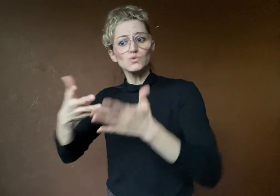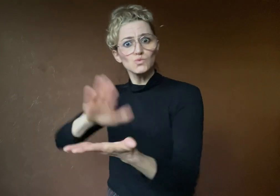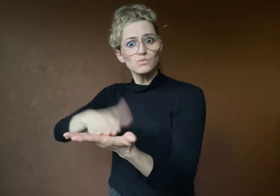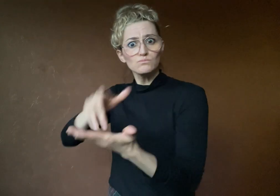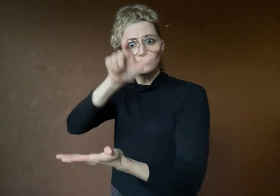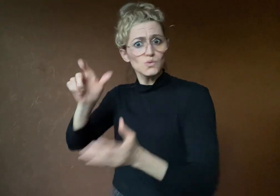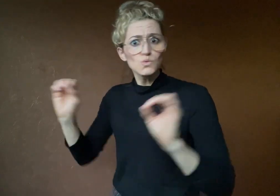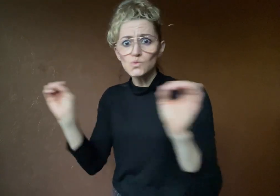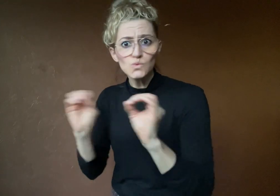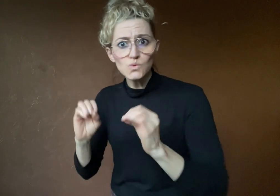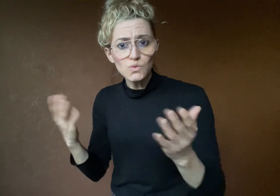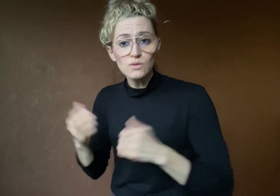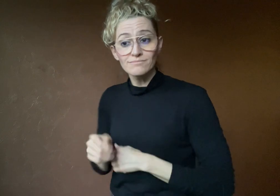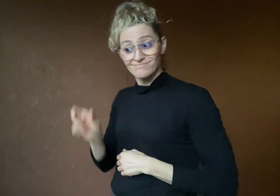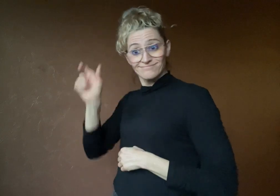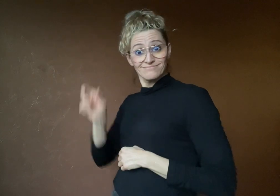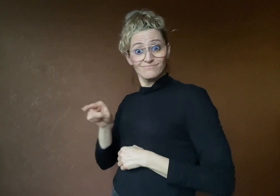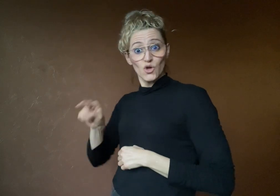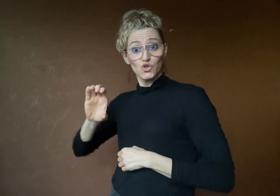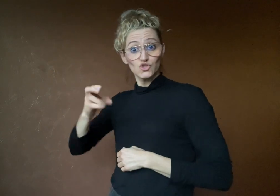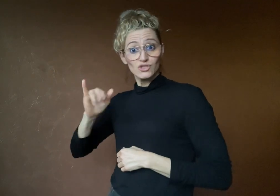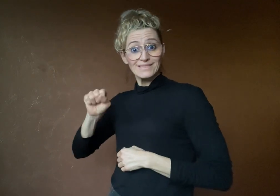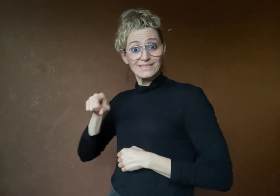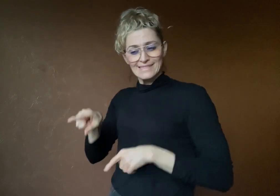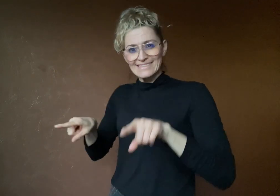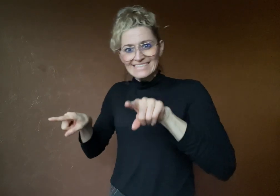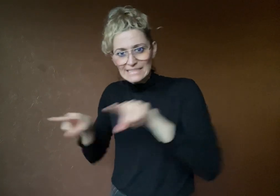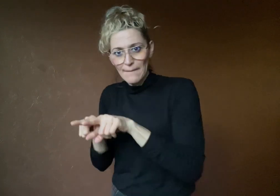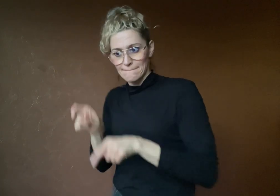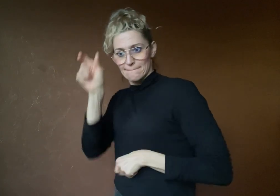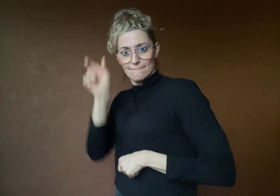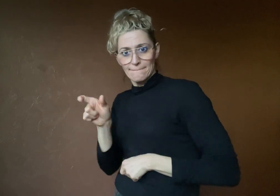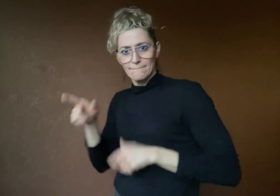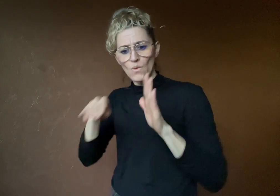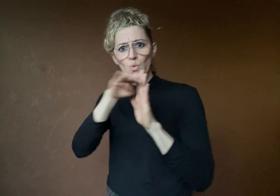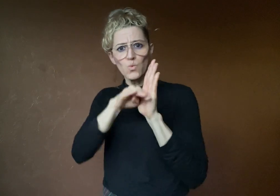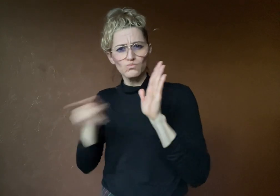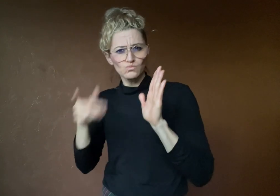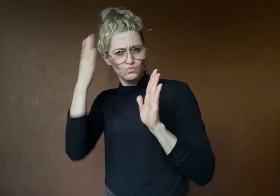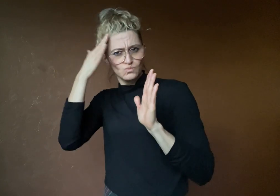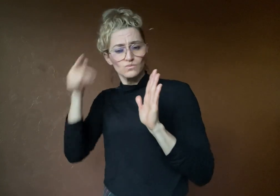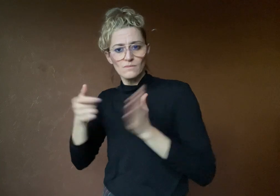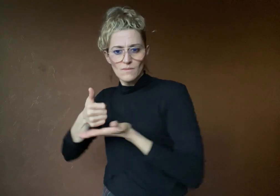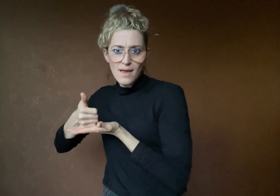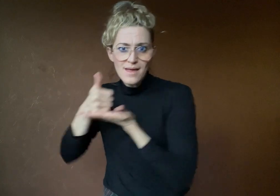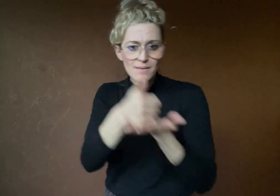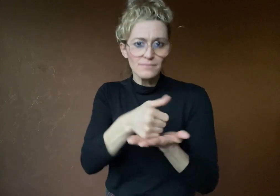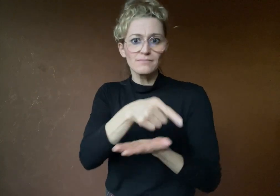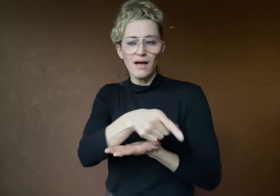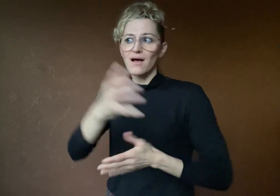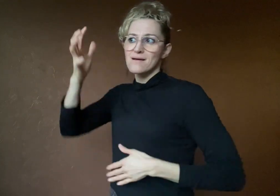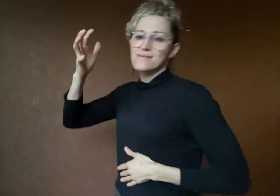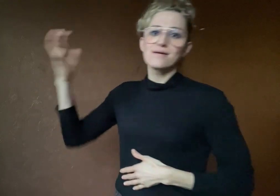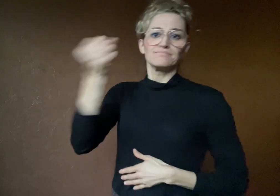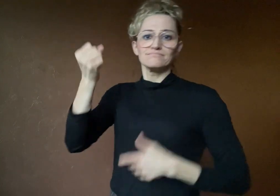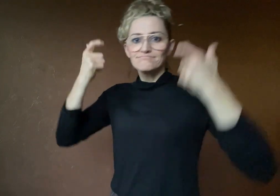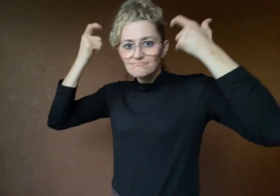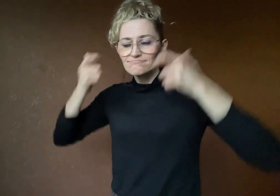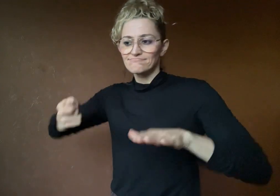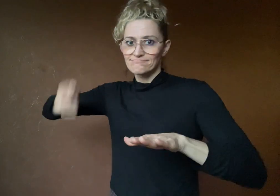Chris was also the lawyer that helped win this case against